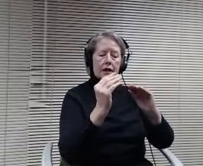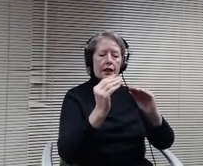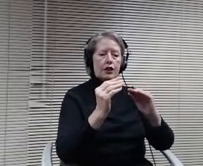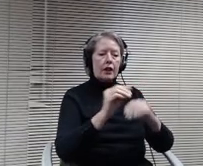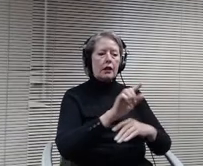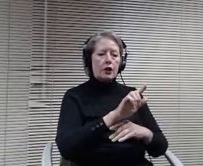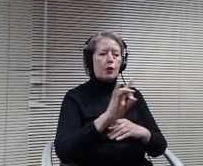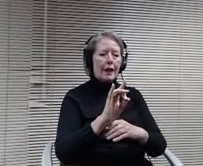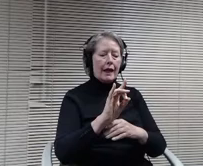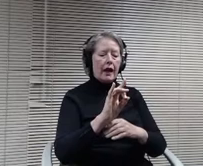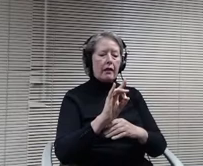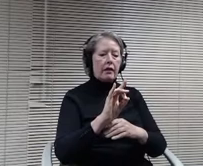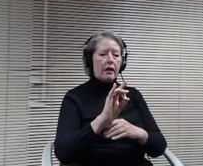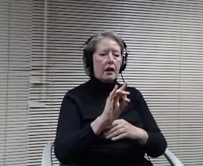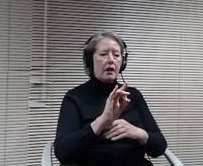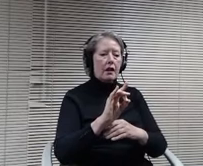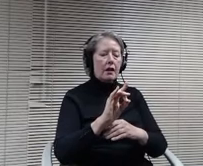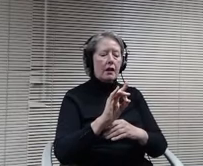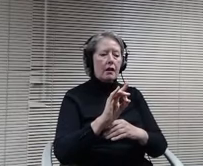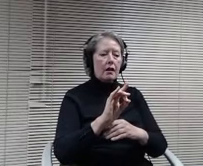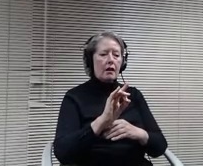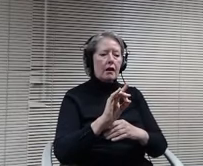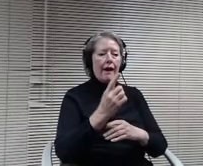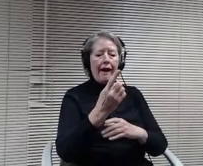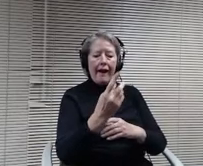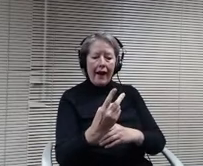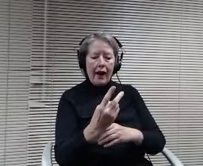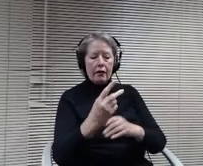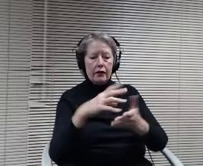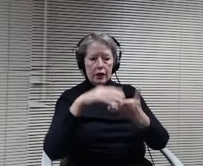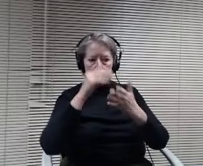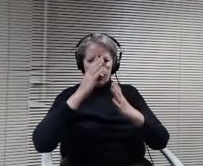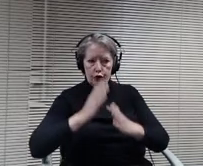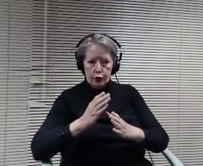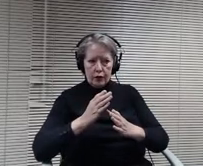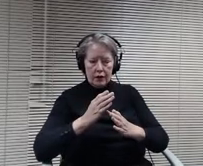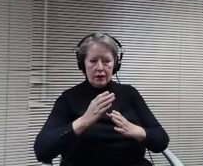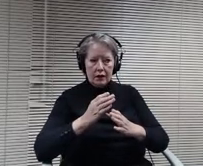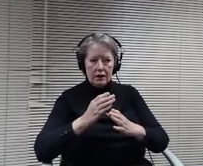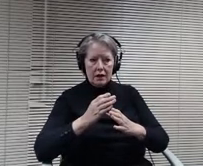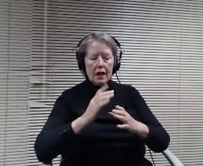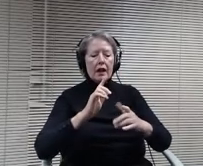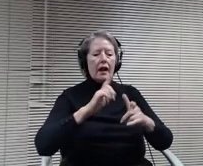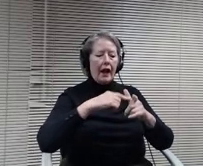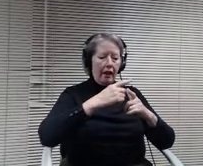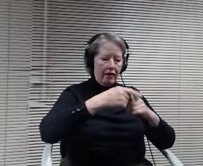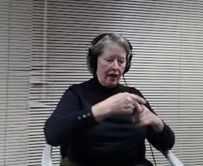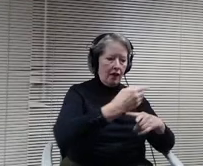of the student body then and half on the Friday the 29th. So.